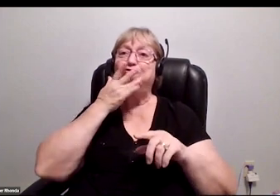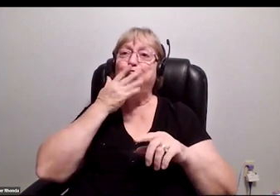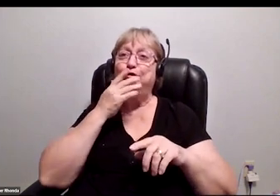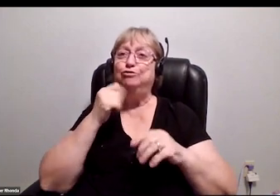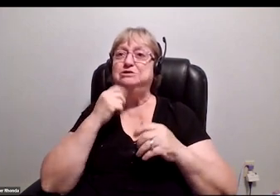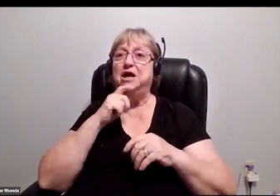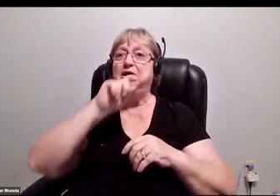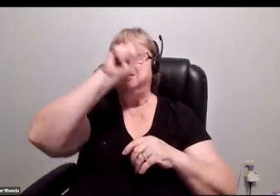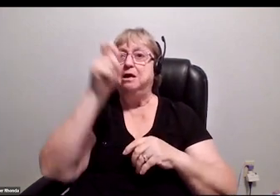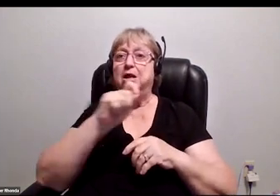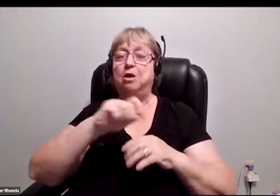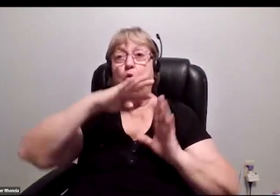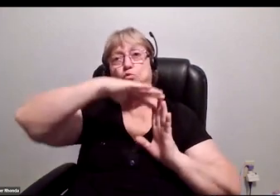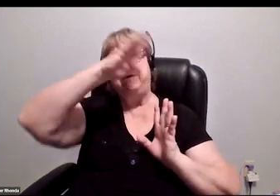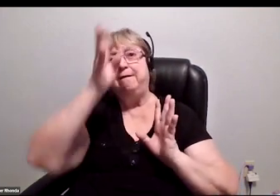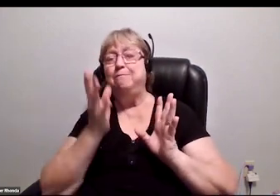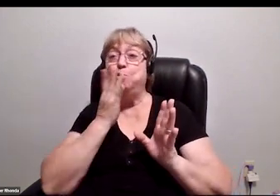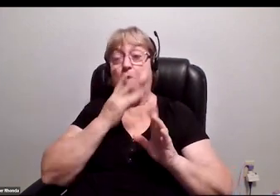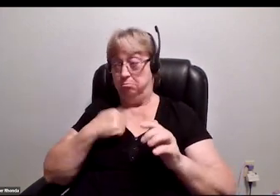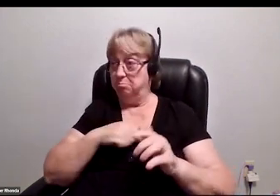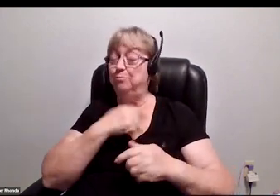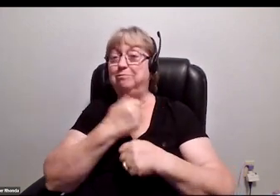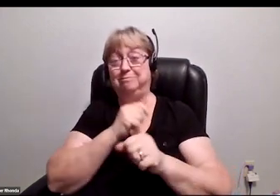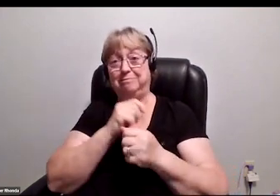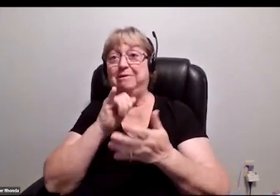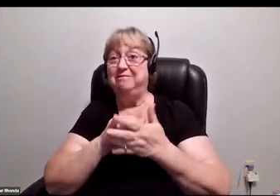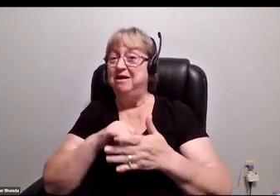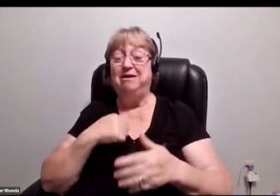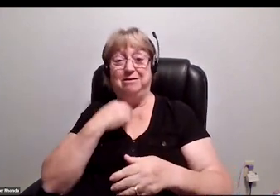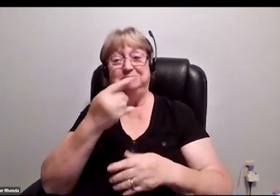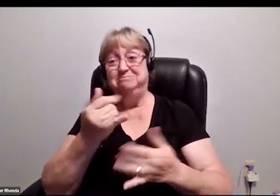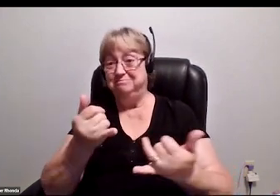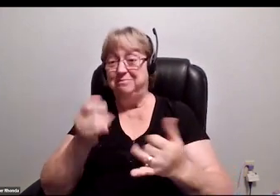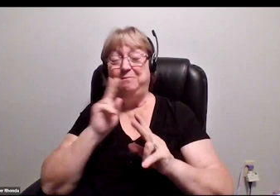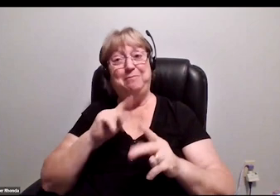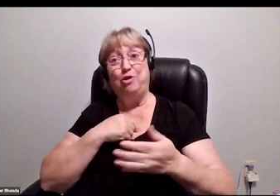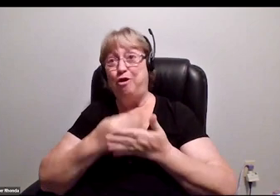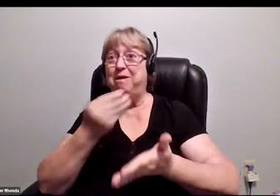like the swirl of the rainbow, which we made. I'm telling you right now, folks are buying them.